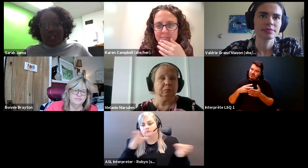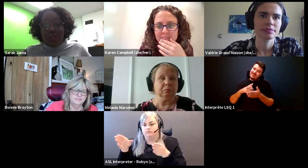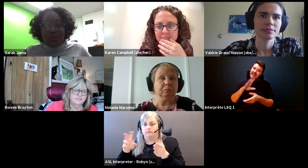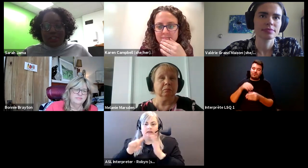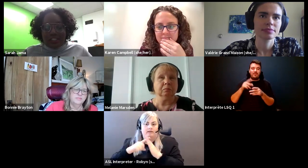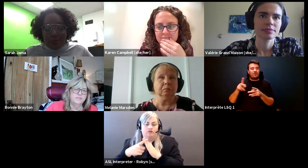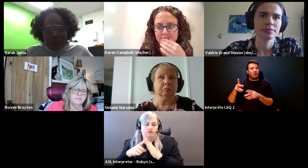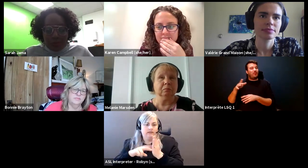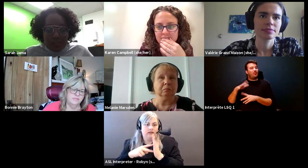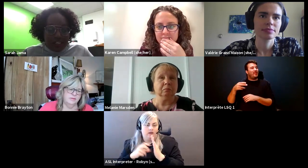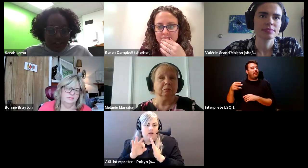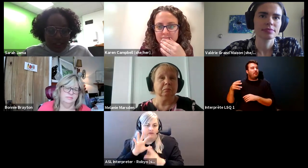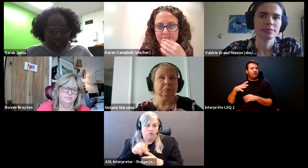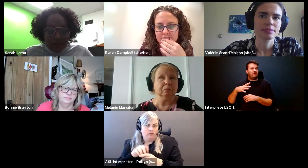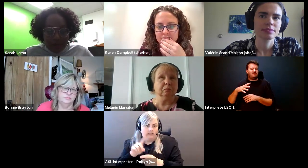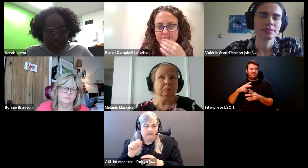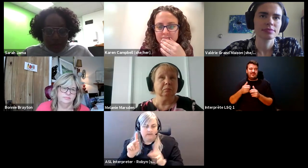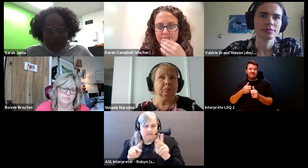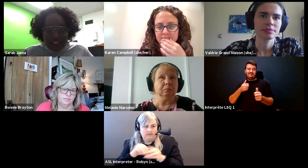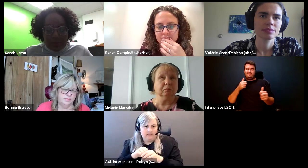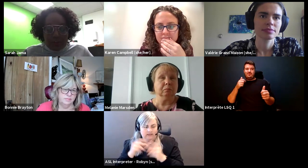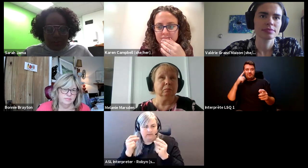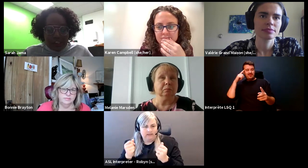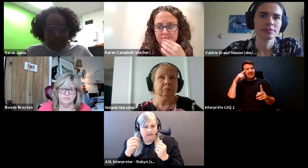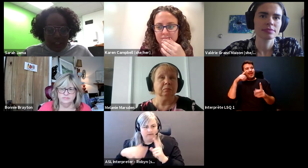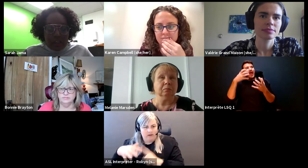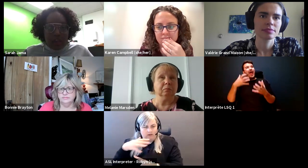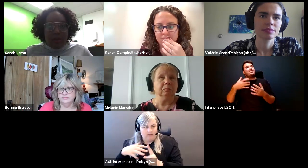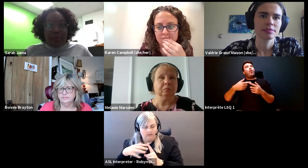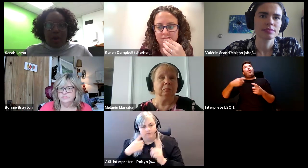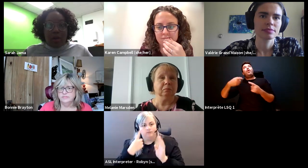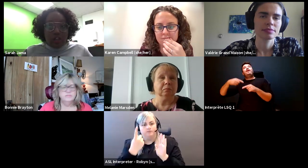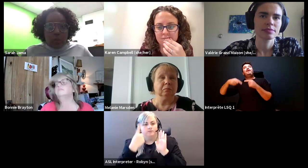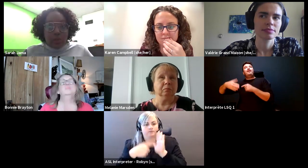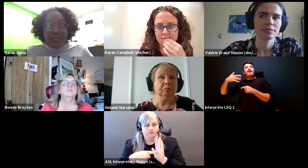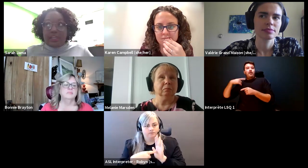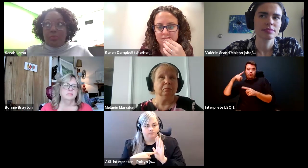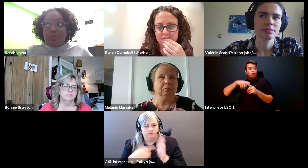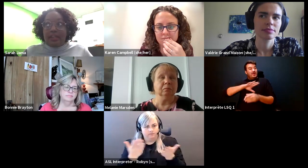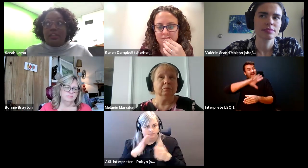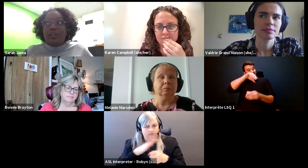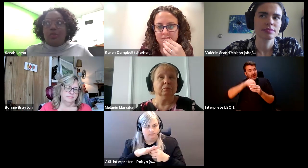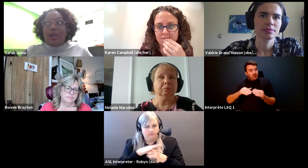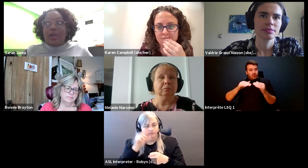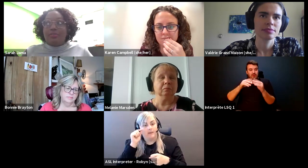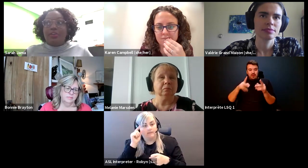Sarah Jama: including disabled people in your immediate environment so an example of that is like here locally in Hamilton. Karen Campbell (she/her): You have.